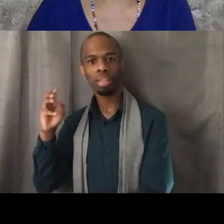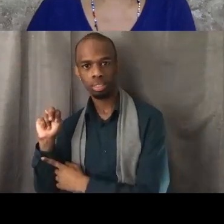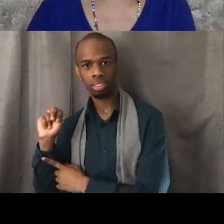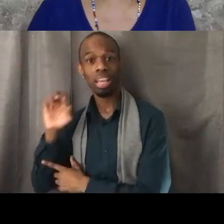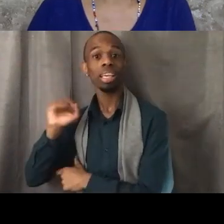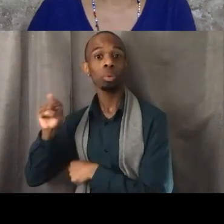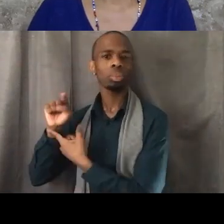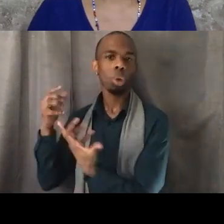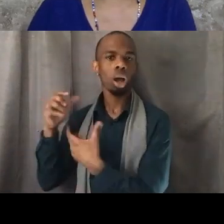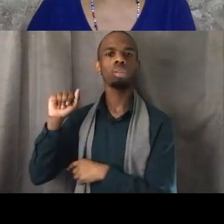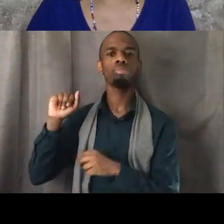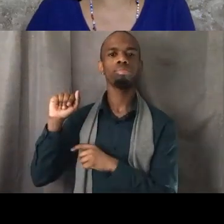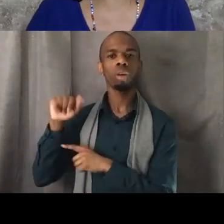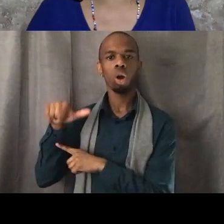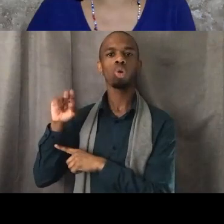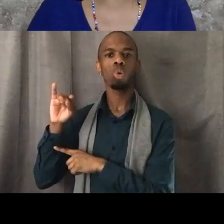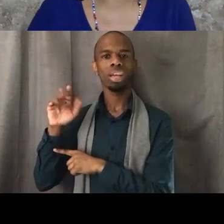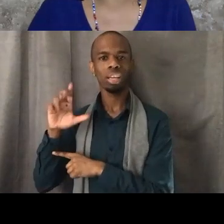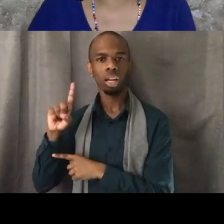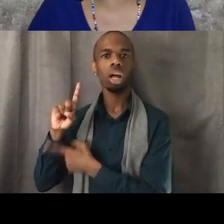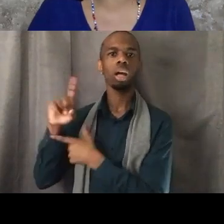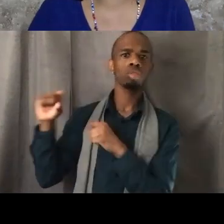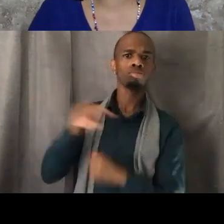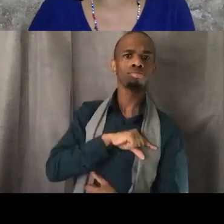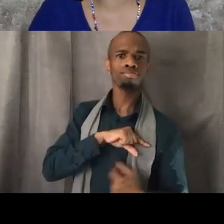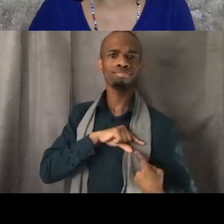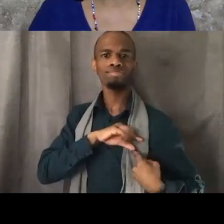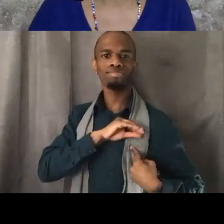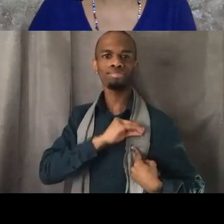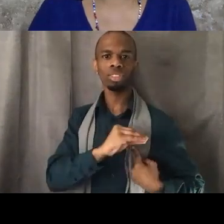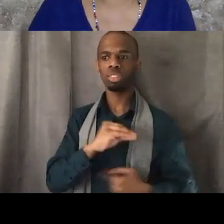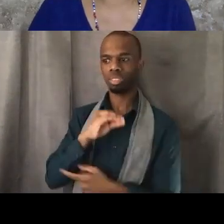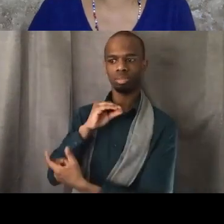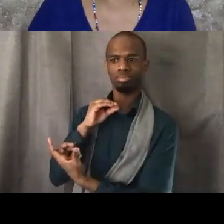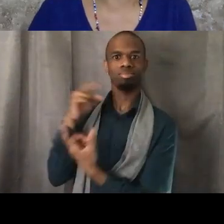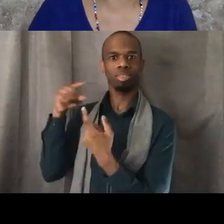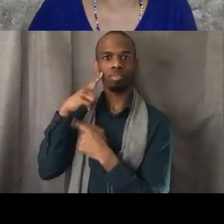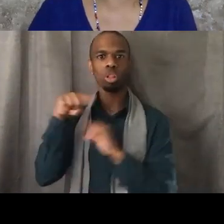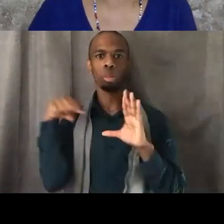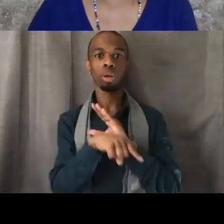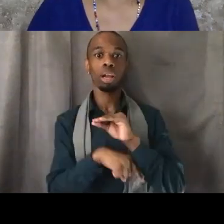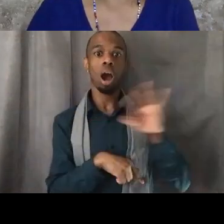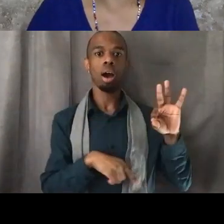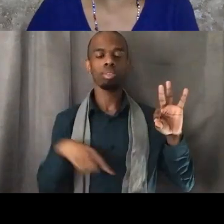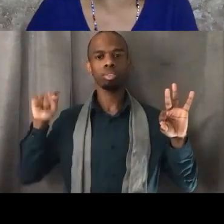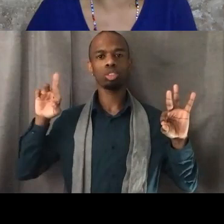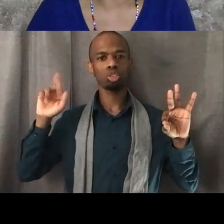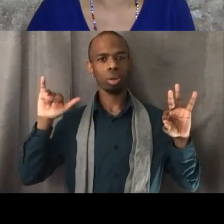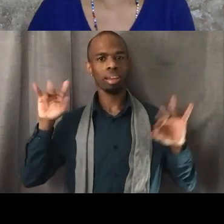and Trayvon was not the first Black boy to be murdered by White supremacy. Right?